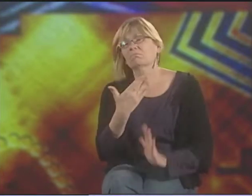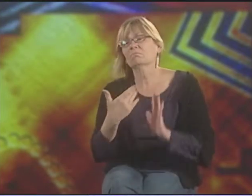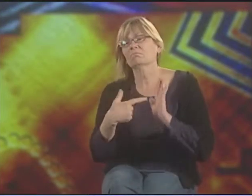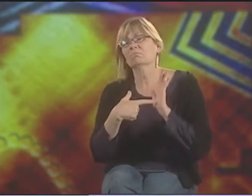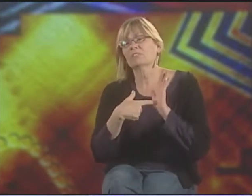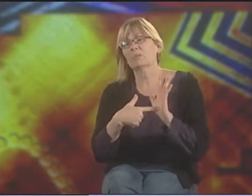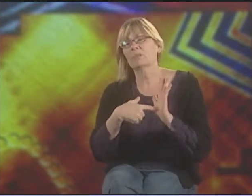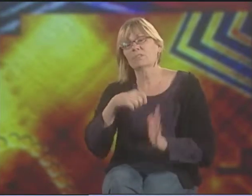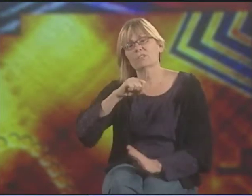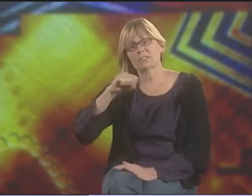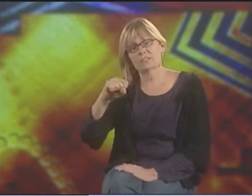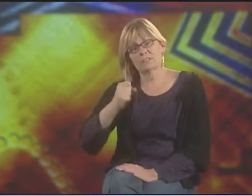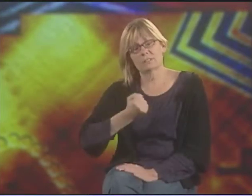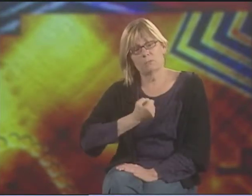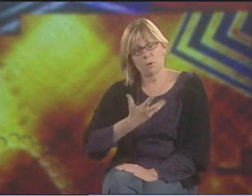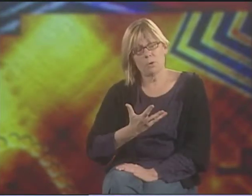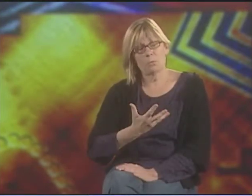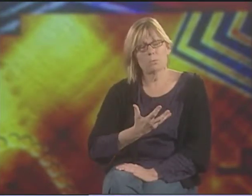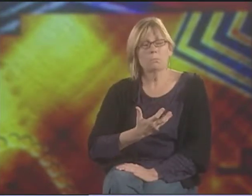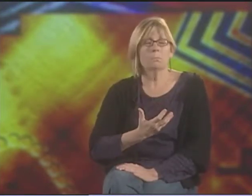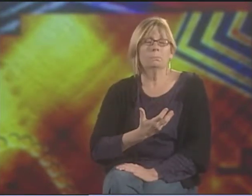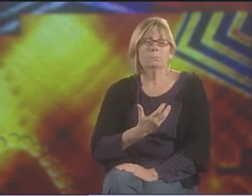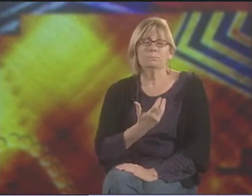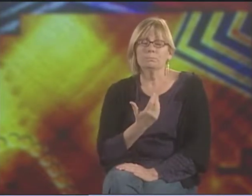IT'S A GREAT EXAMPLE OF A RESISTANCE POEM.